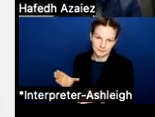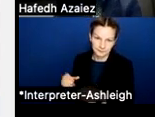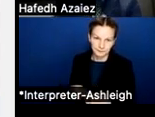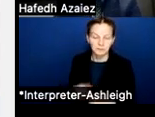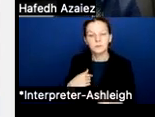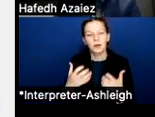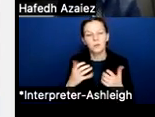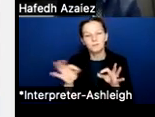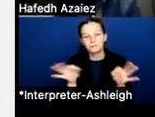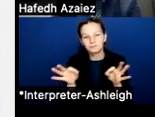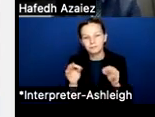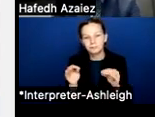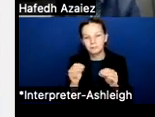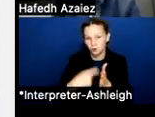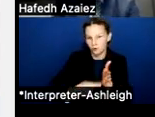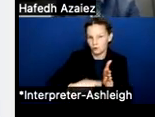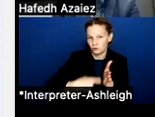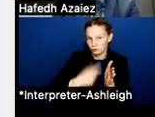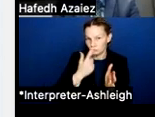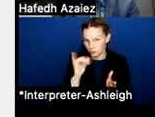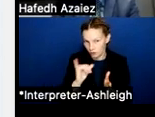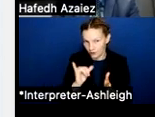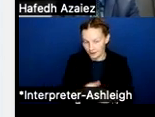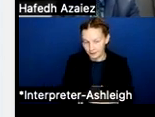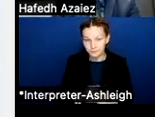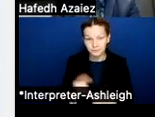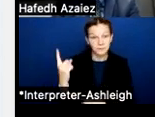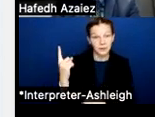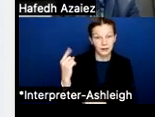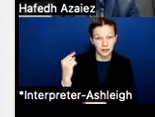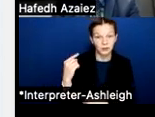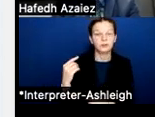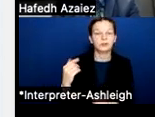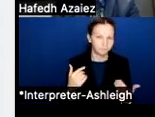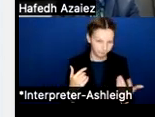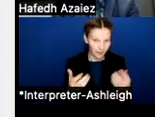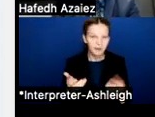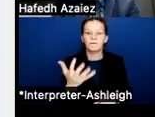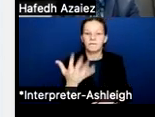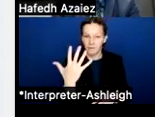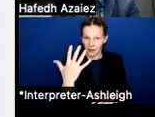for what it would look like. So you'll recall last year, I mentioned earlier we did a 5% increase for teachers,